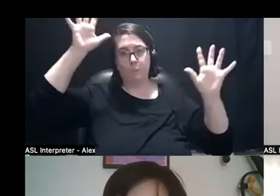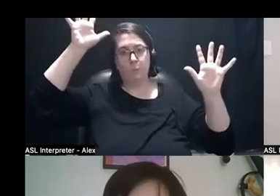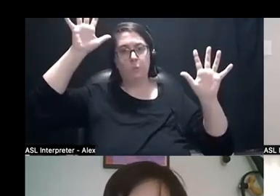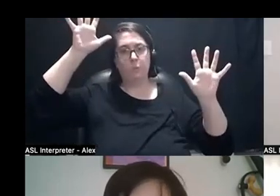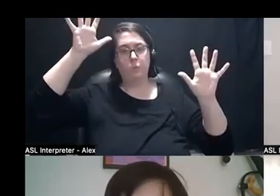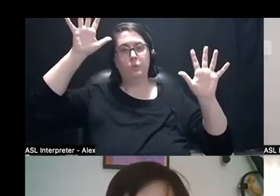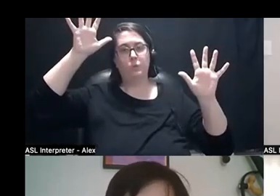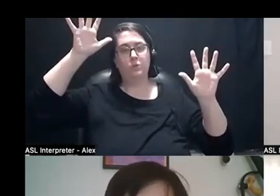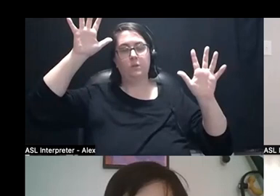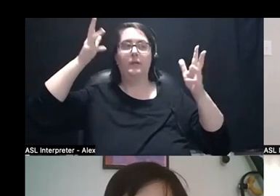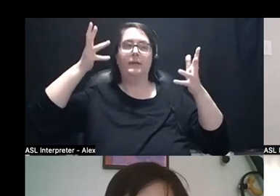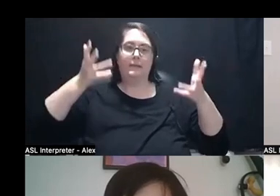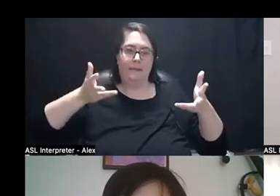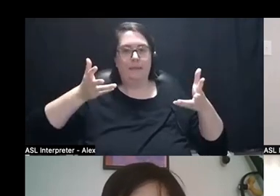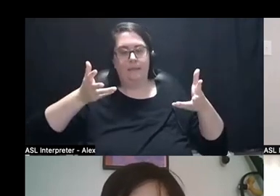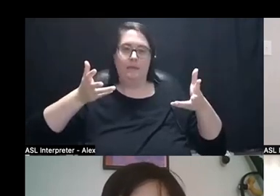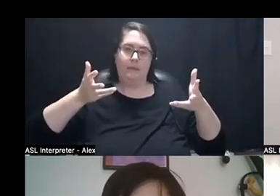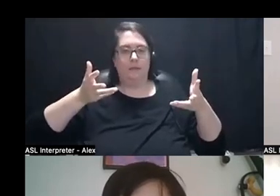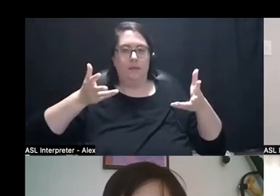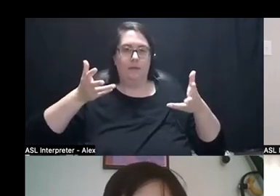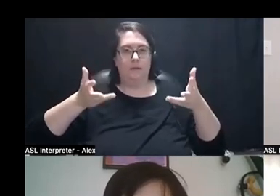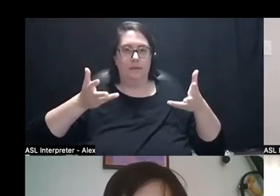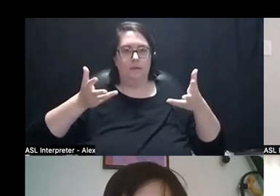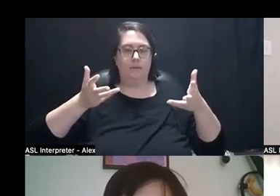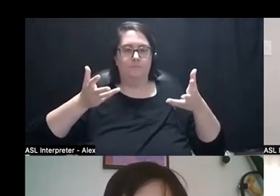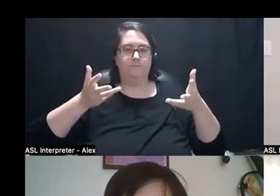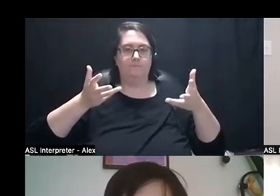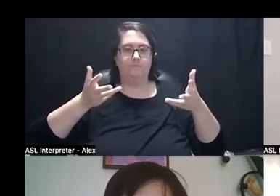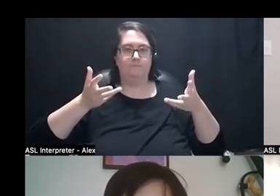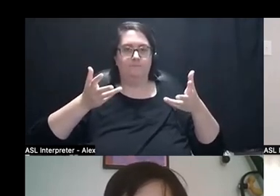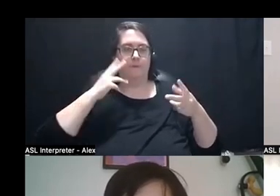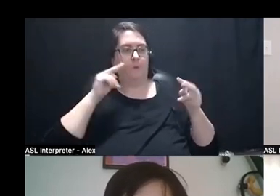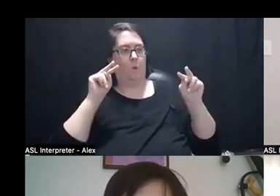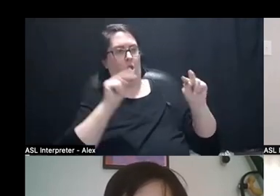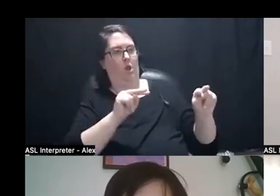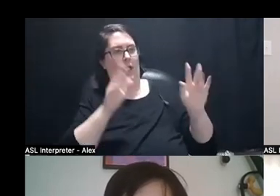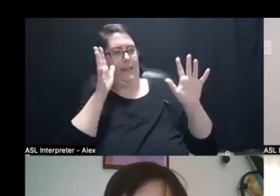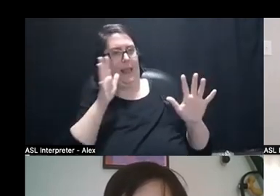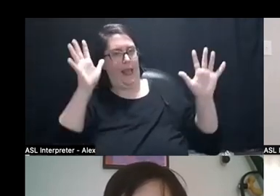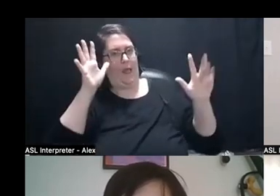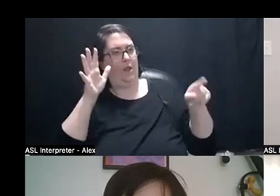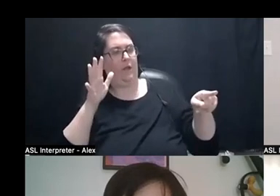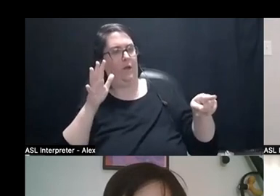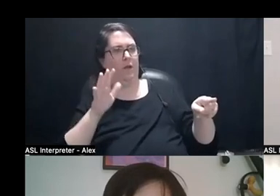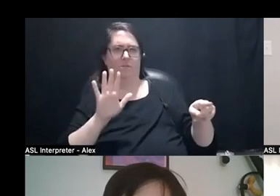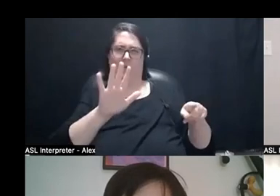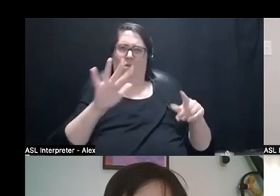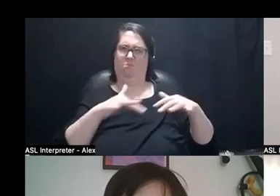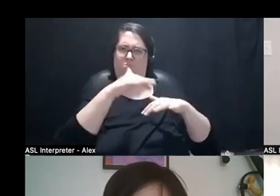I mean typically I think folks would look at a moose antler and think, that's your Indigenous signifier.